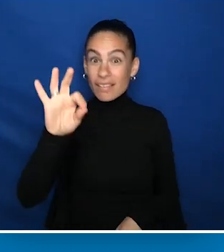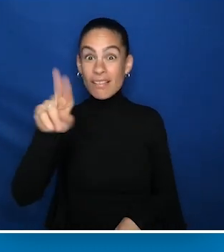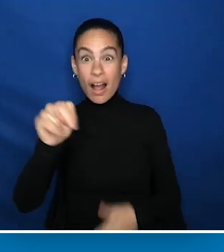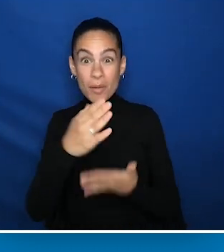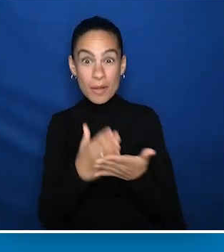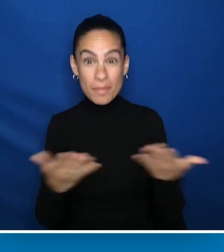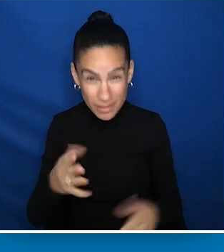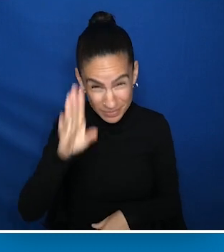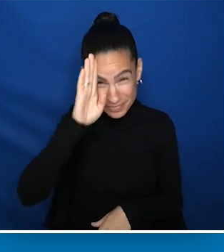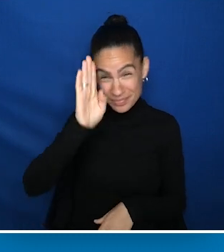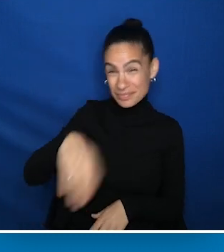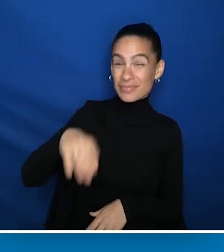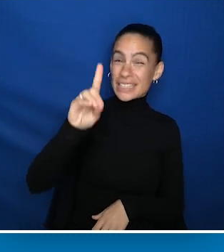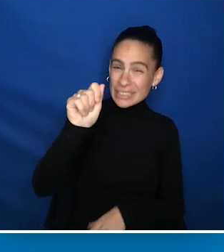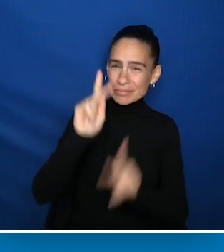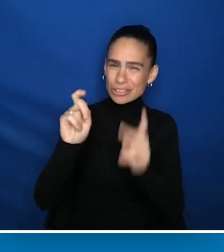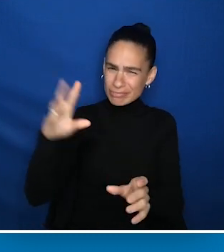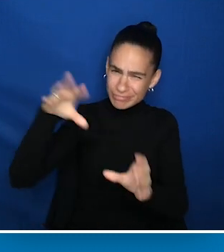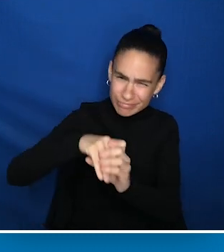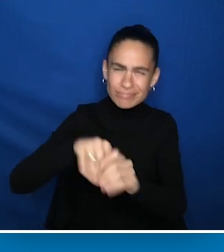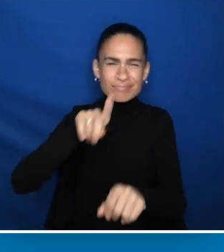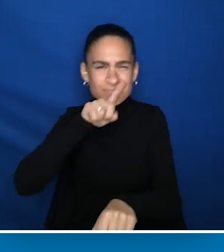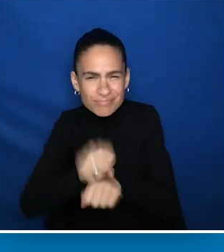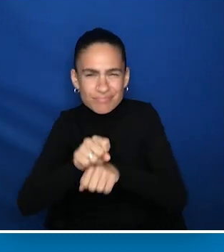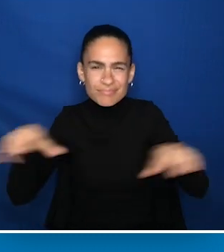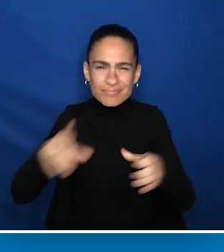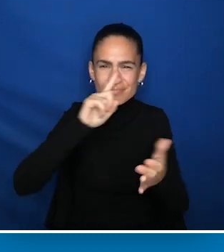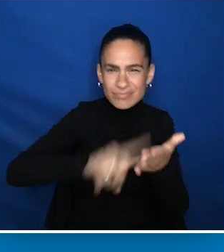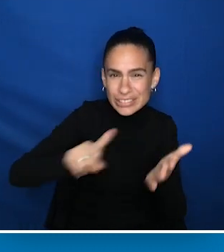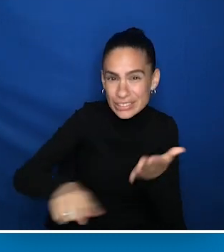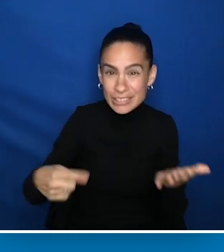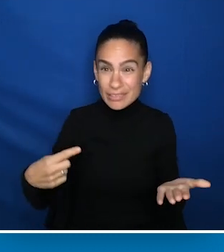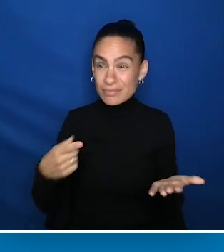Then, the fun part. People with disabilities should be involved in doing the research.